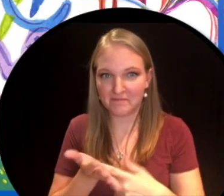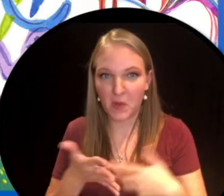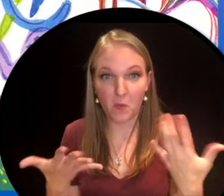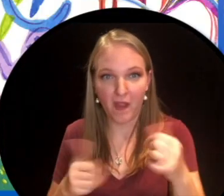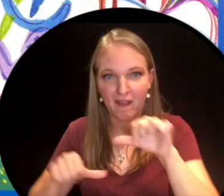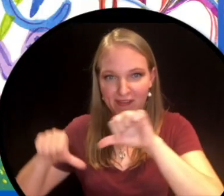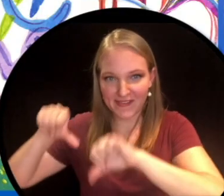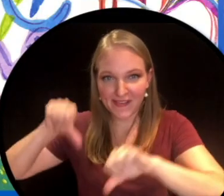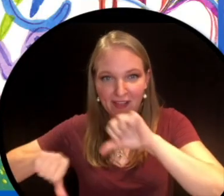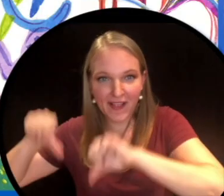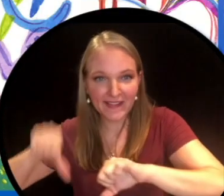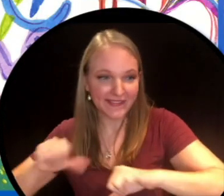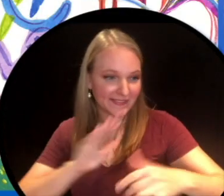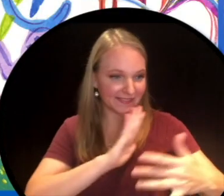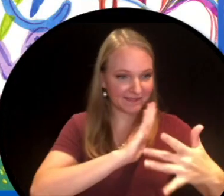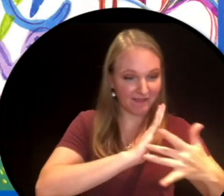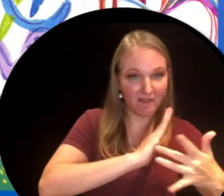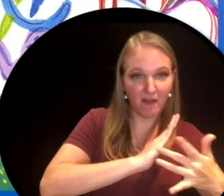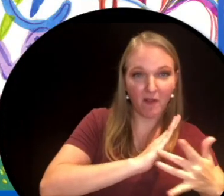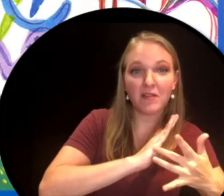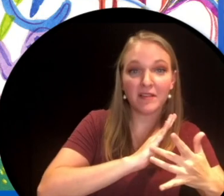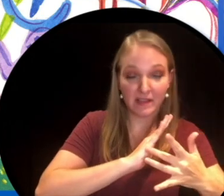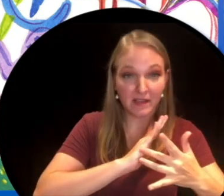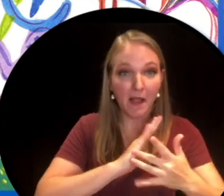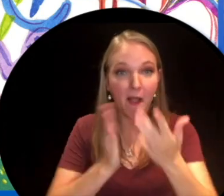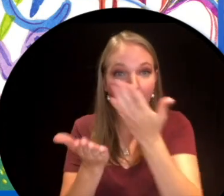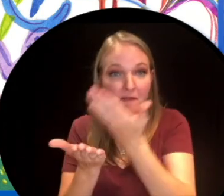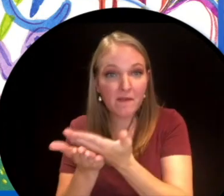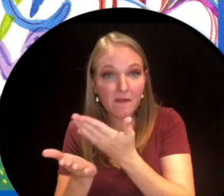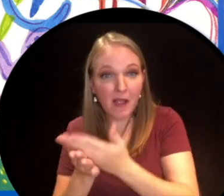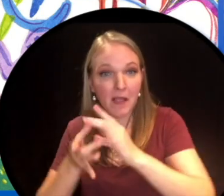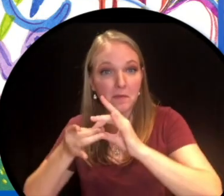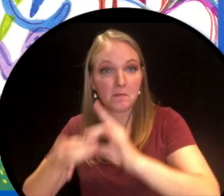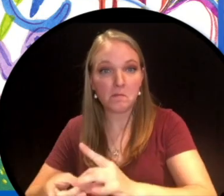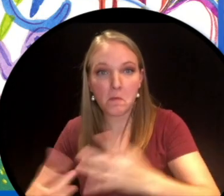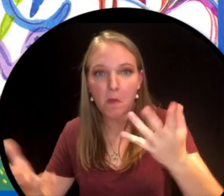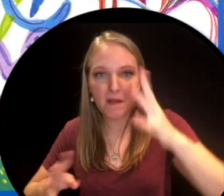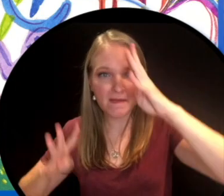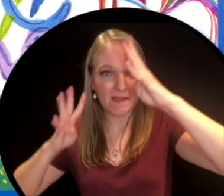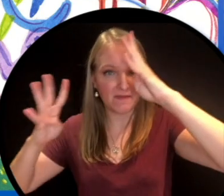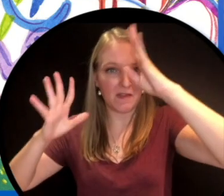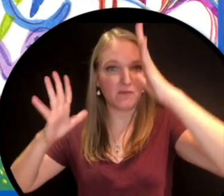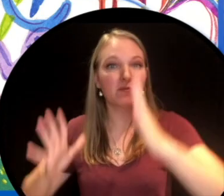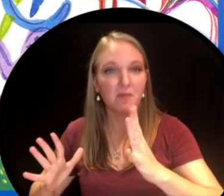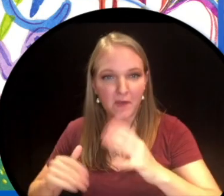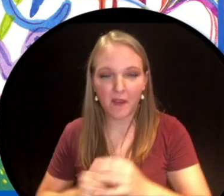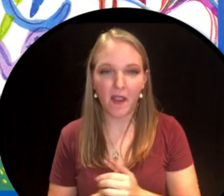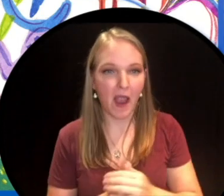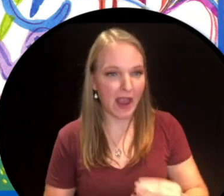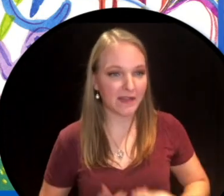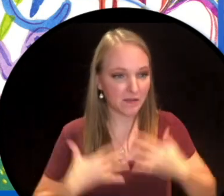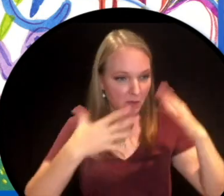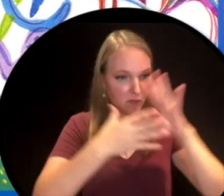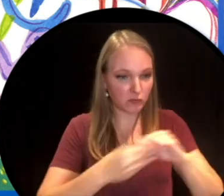talk about science and technology, bizarre facts about misguided inventors, inspiring stories of